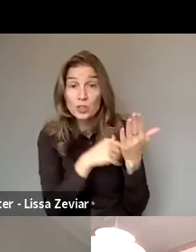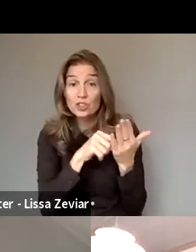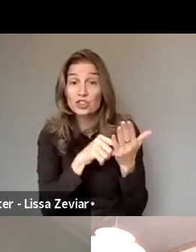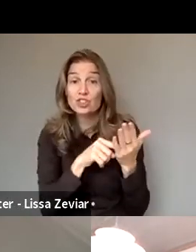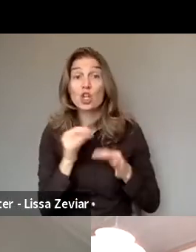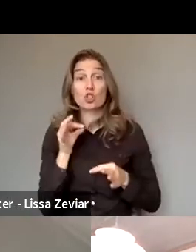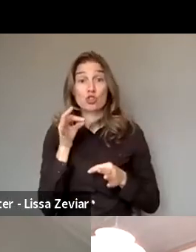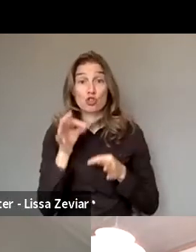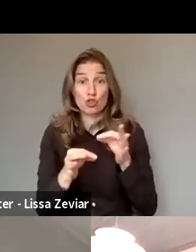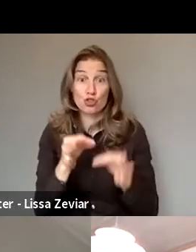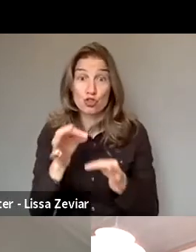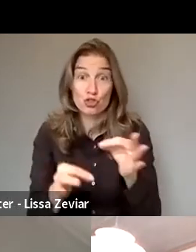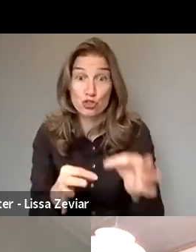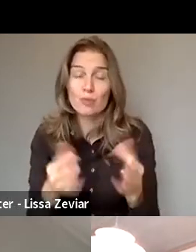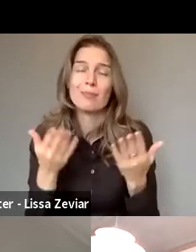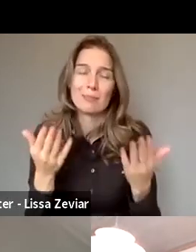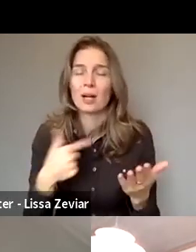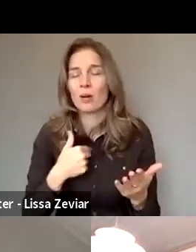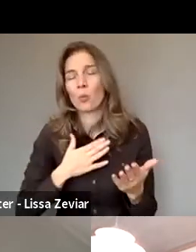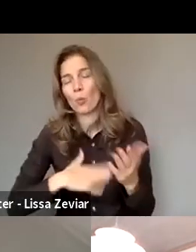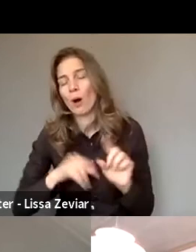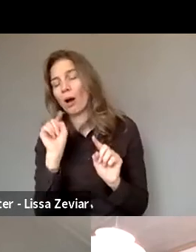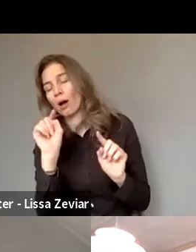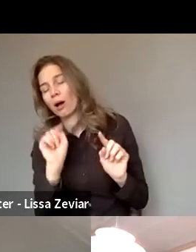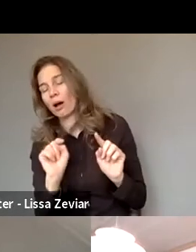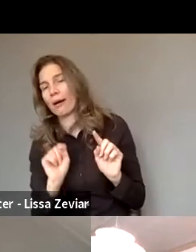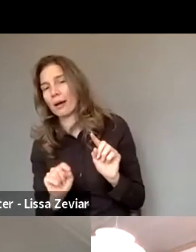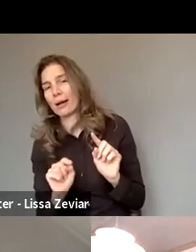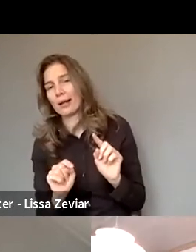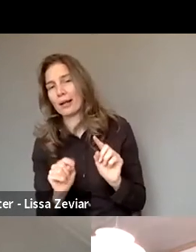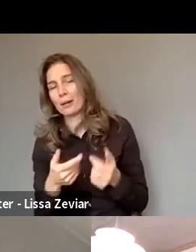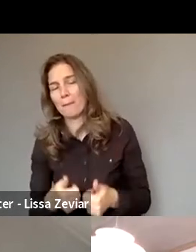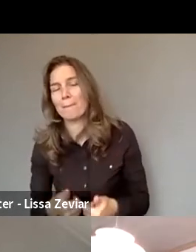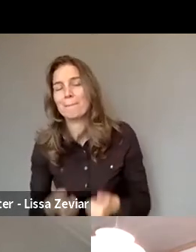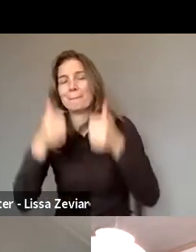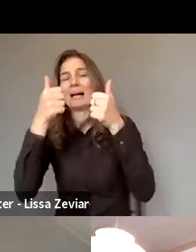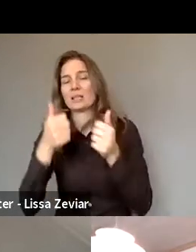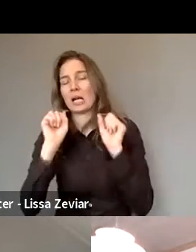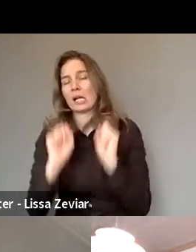but there are of course areas where we’d see progress, we’d see improvements.